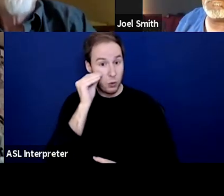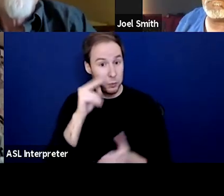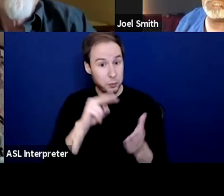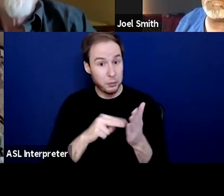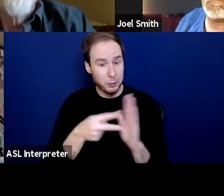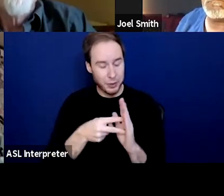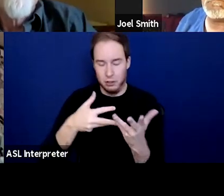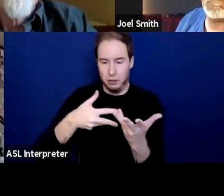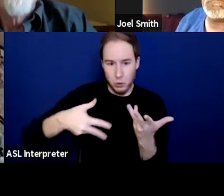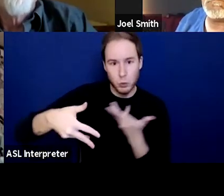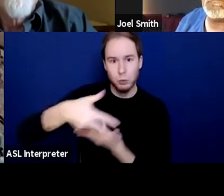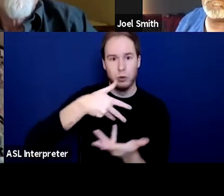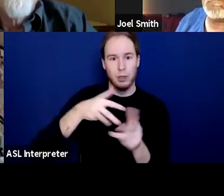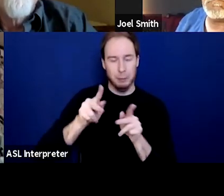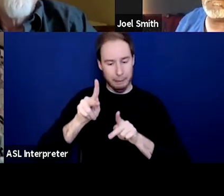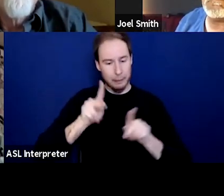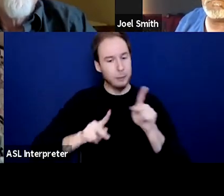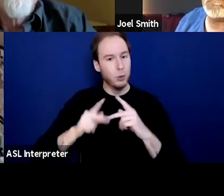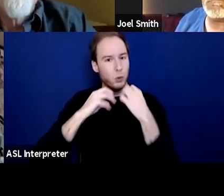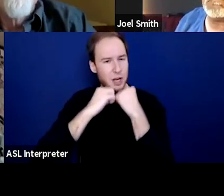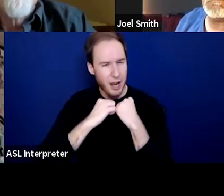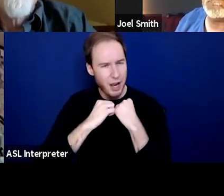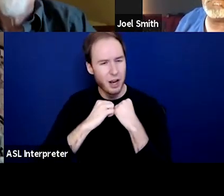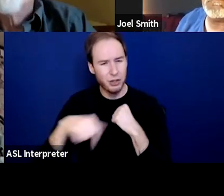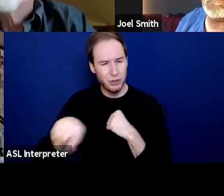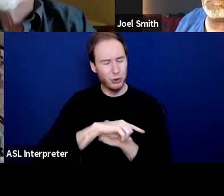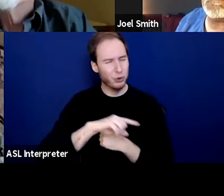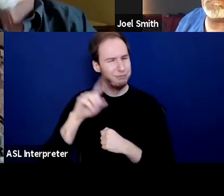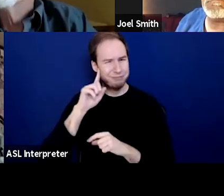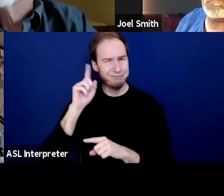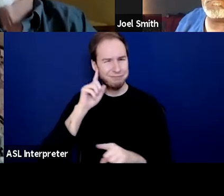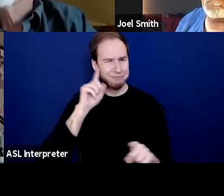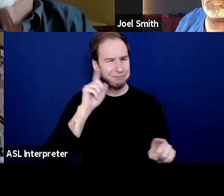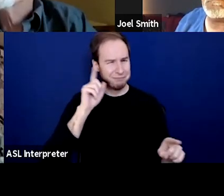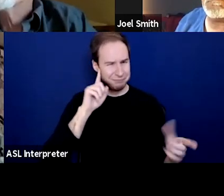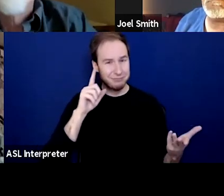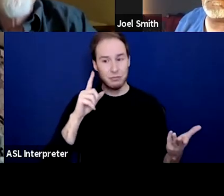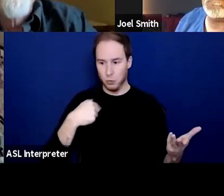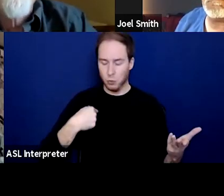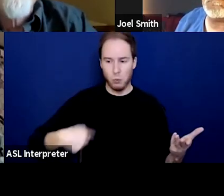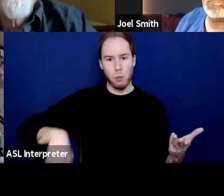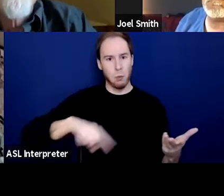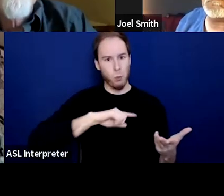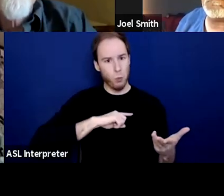You've heard everybody talk about this, right? That's what makes us home.